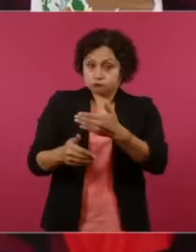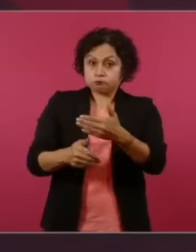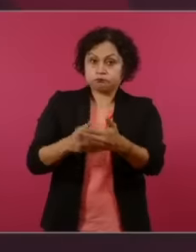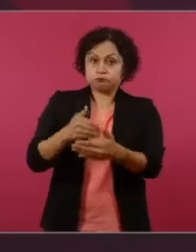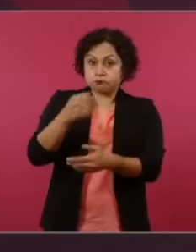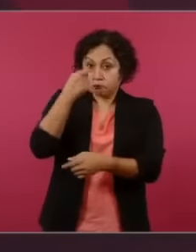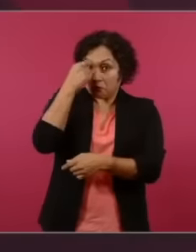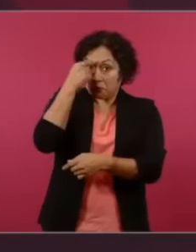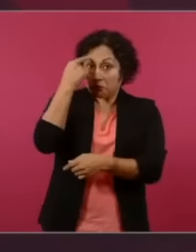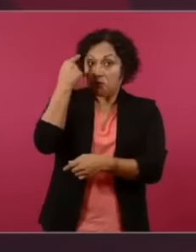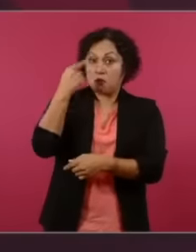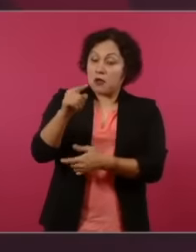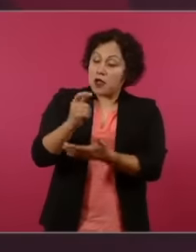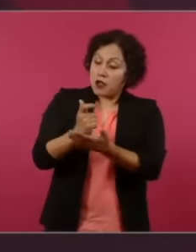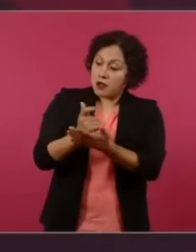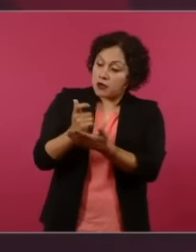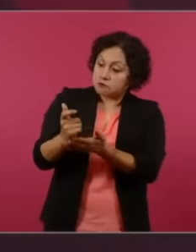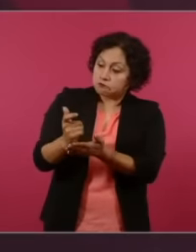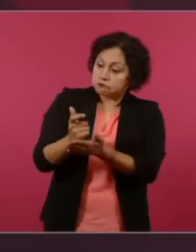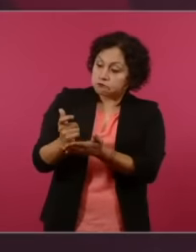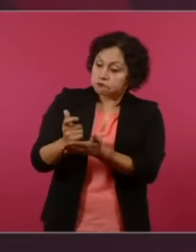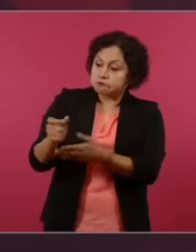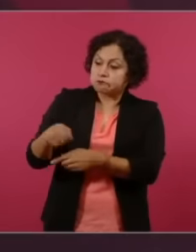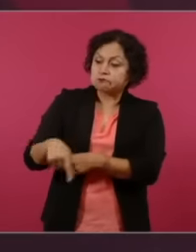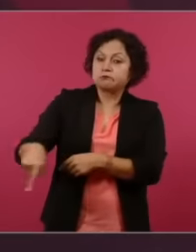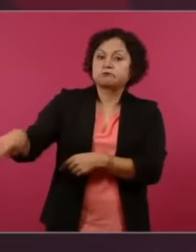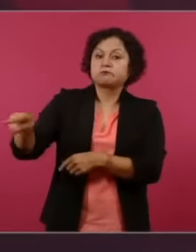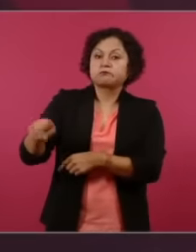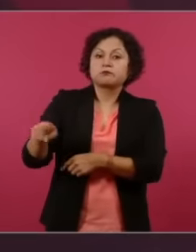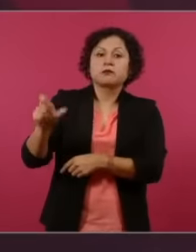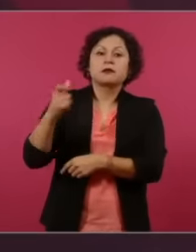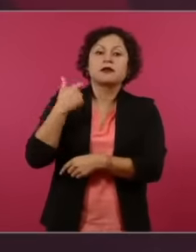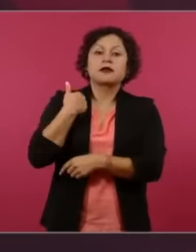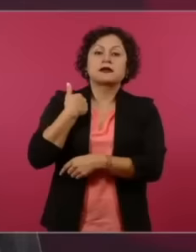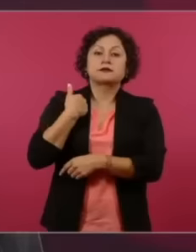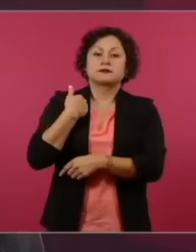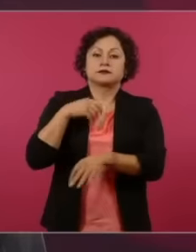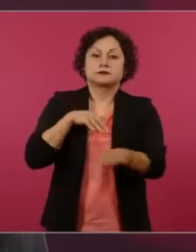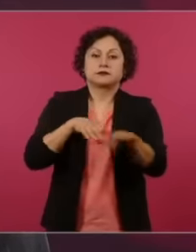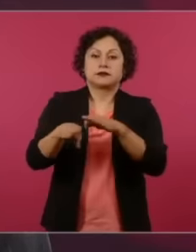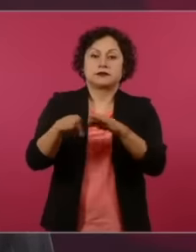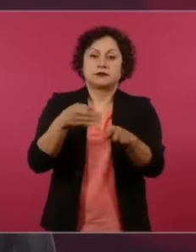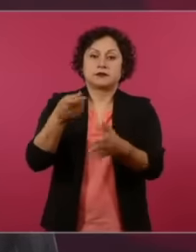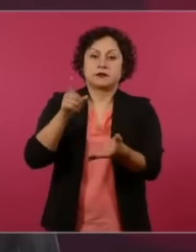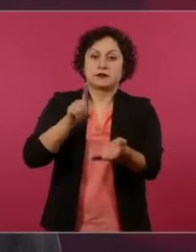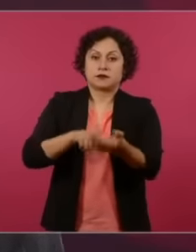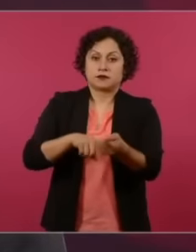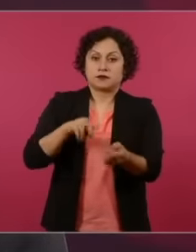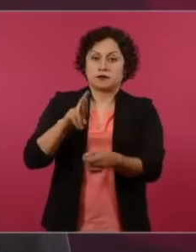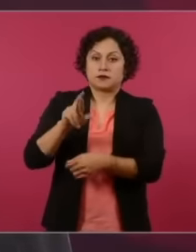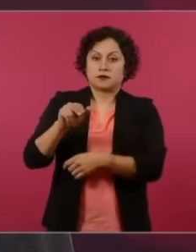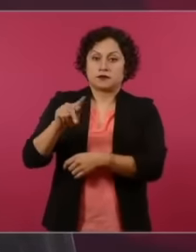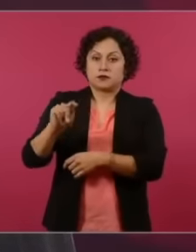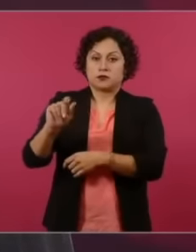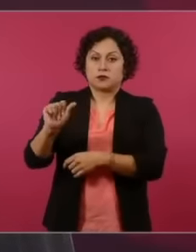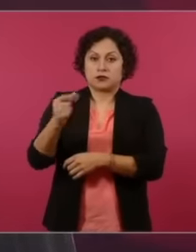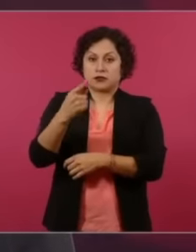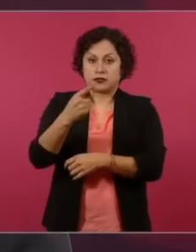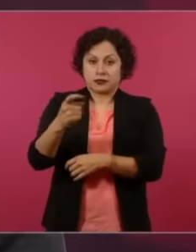workers of the old Route 100 12000 says that they are good, they were since but